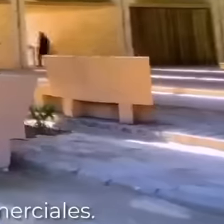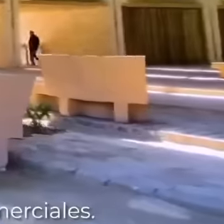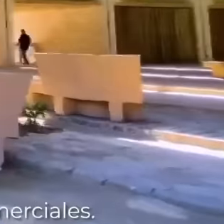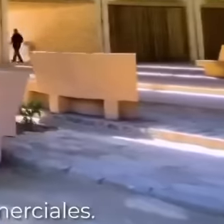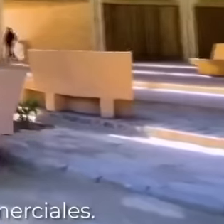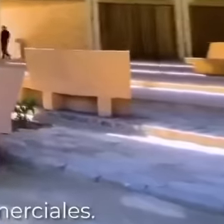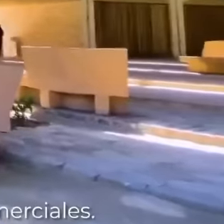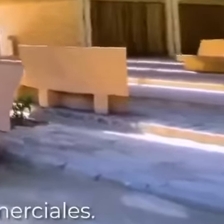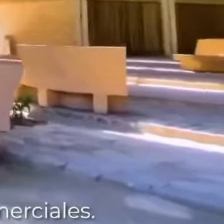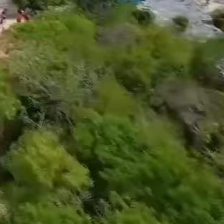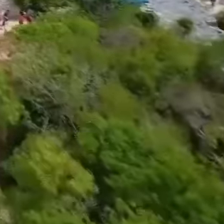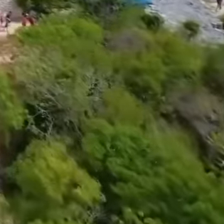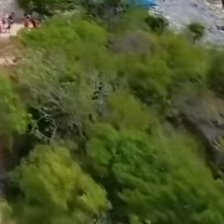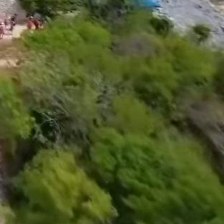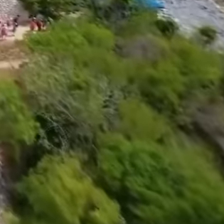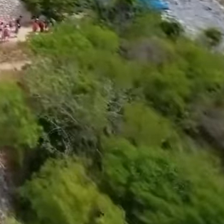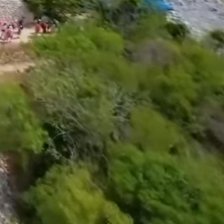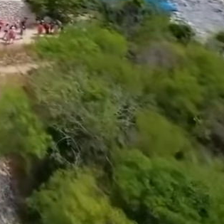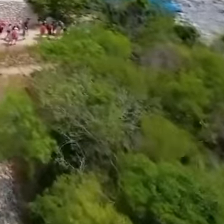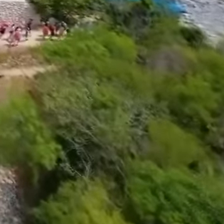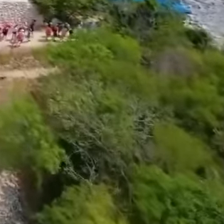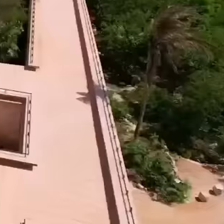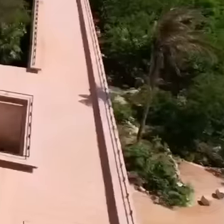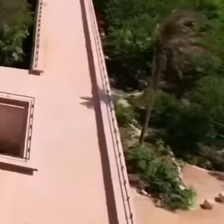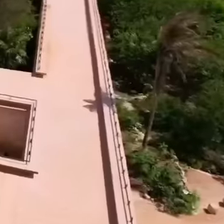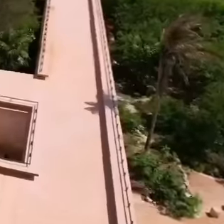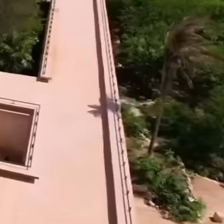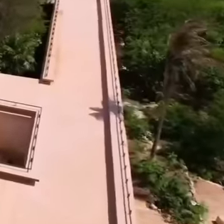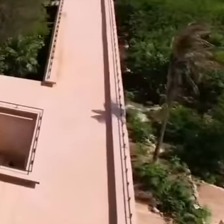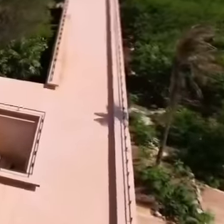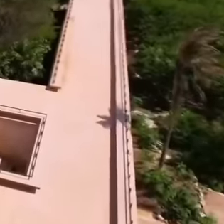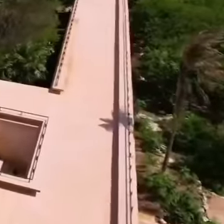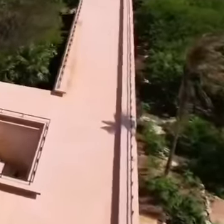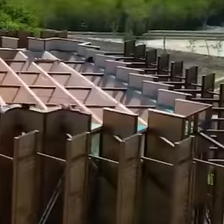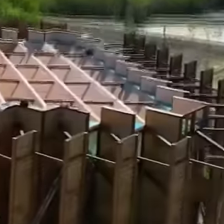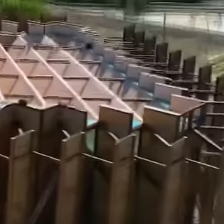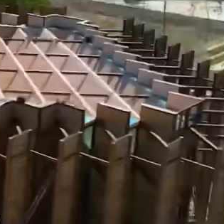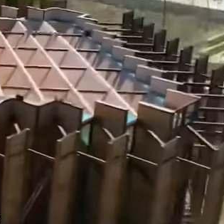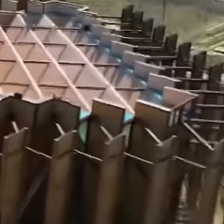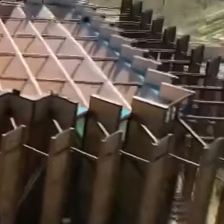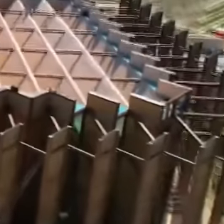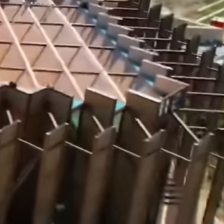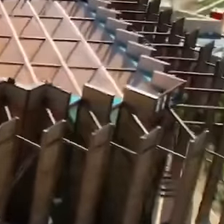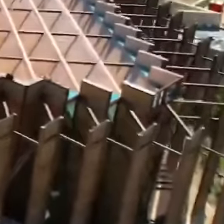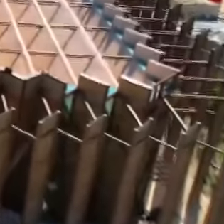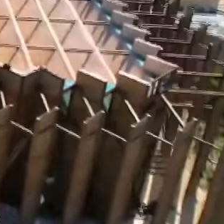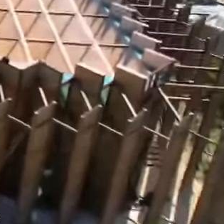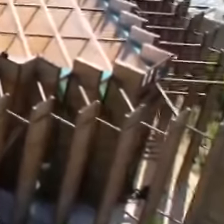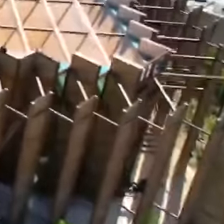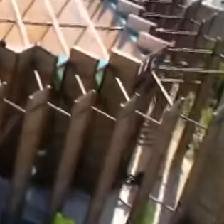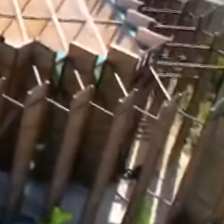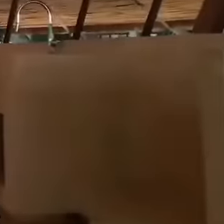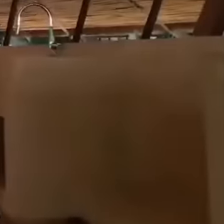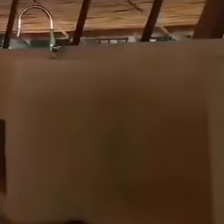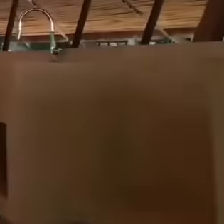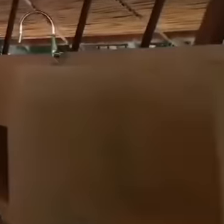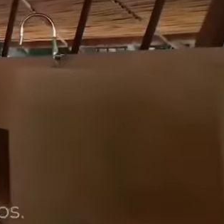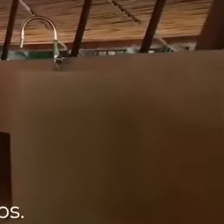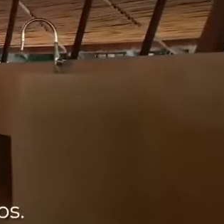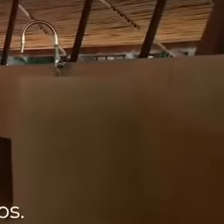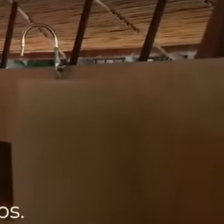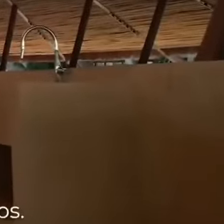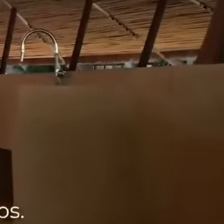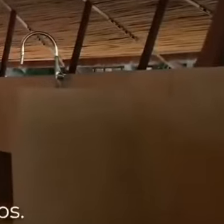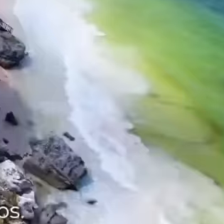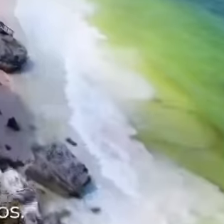commercial premises, the Jaguar Park. A very large innovative project is ready, putting it in the